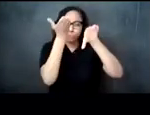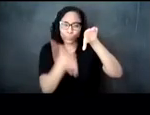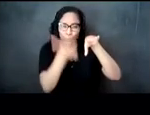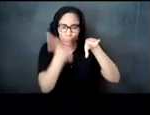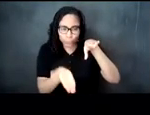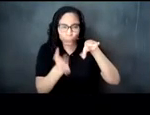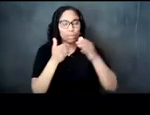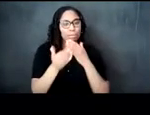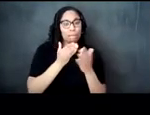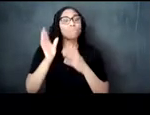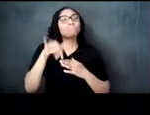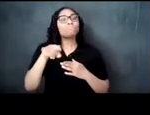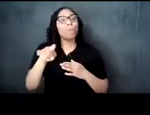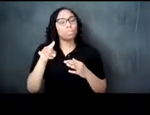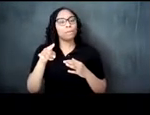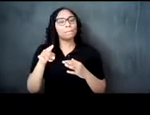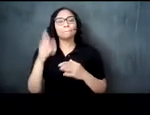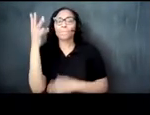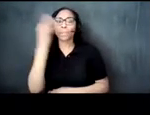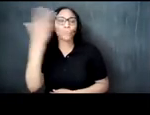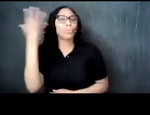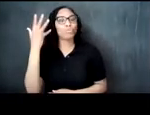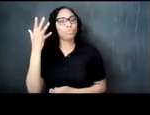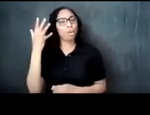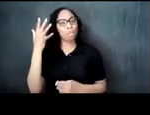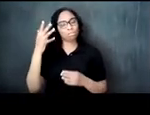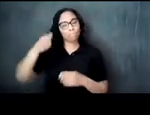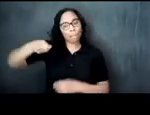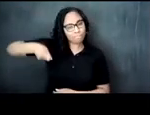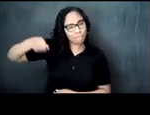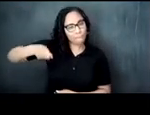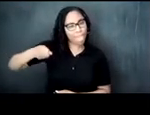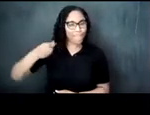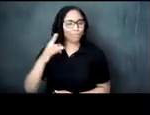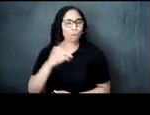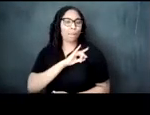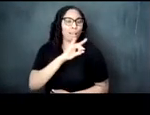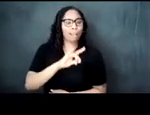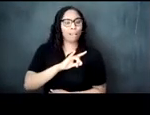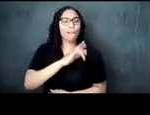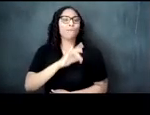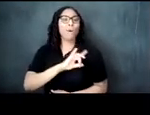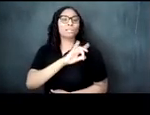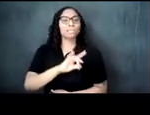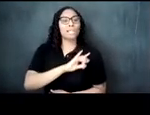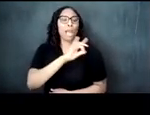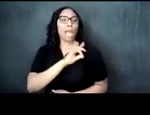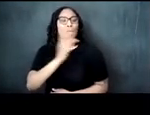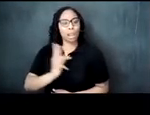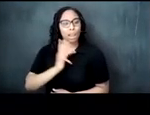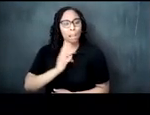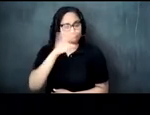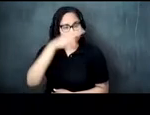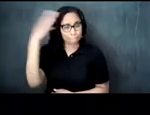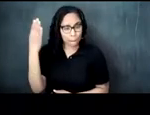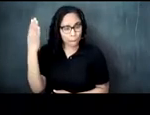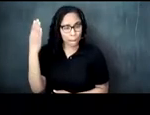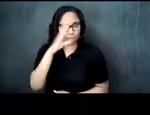endearing quilted crossbody bag for fashionable elegance black is never appropriate for tea party